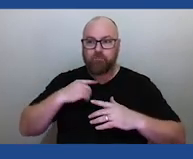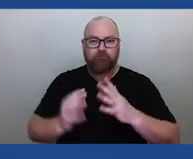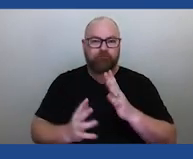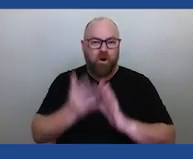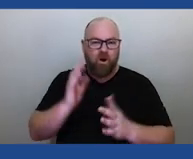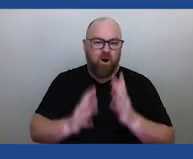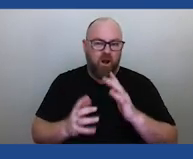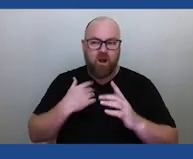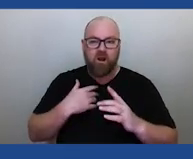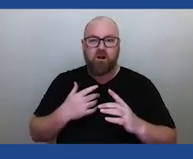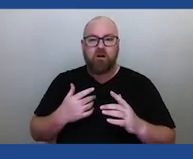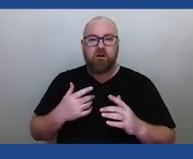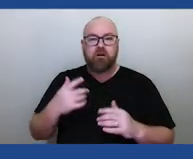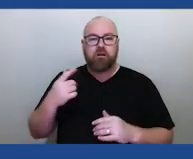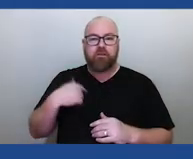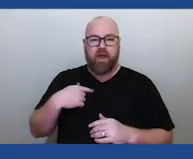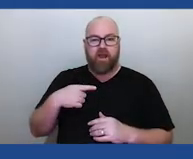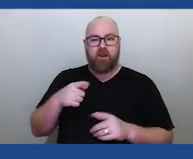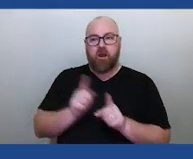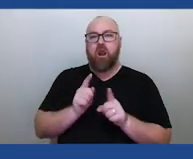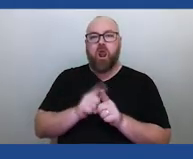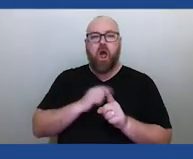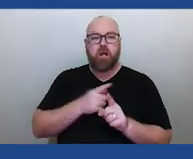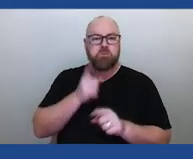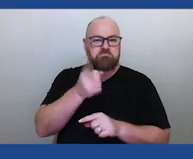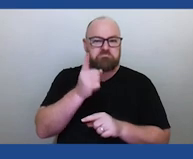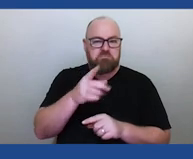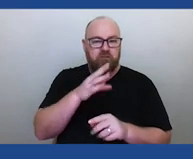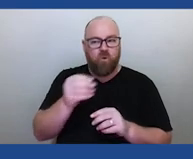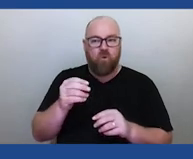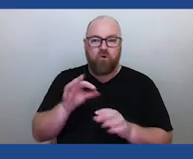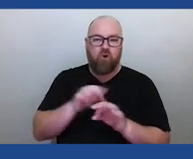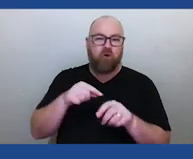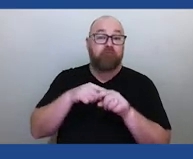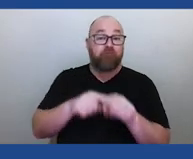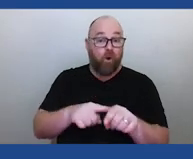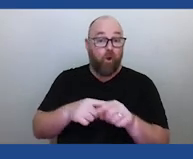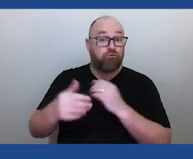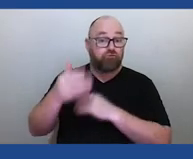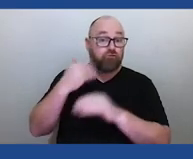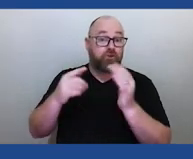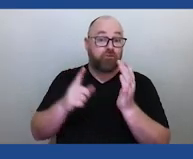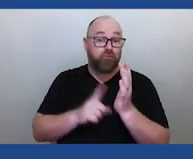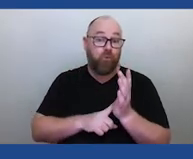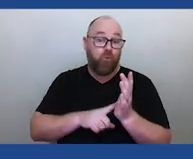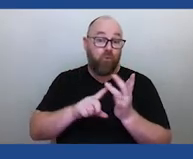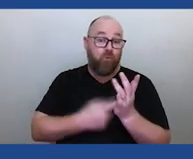for people disobeying traditional Law. So it showed that the oral traditions were passed on for about 4000 years.